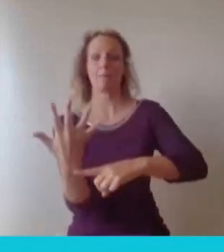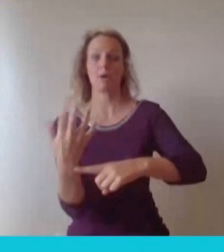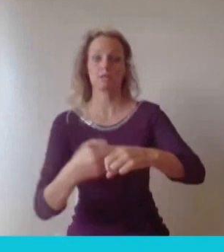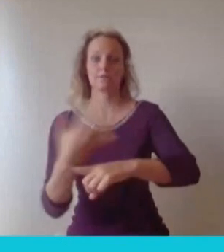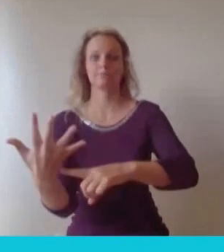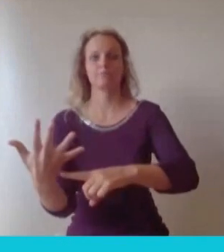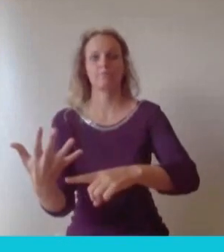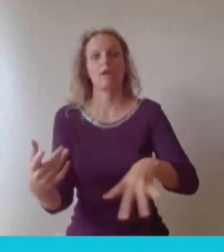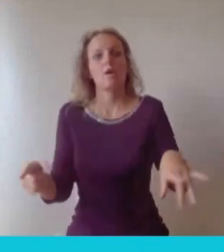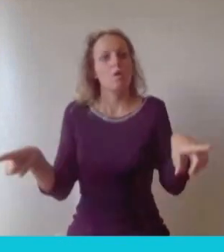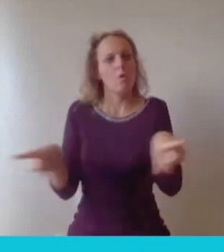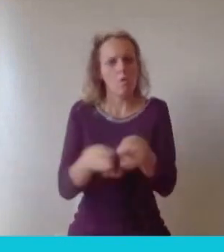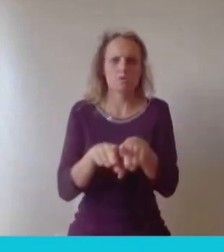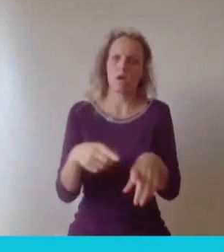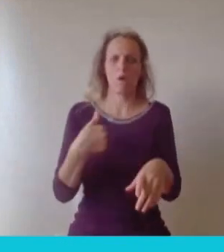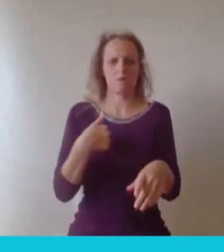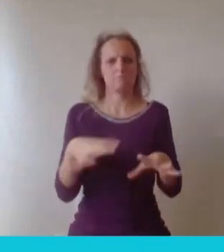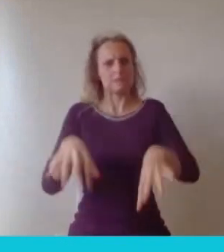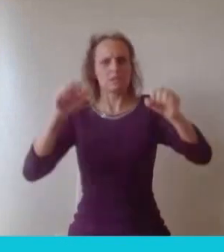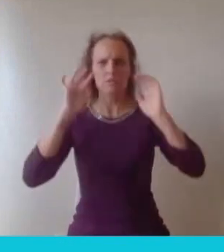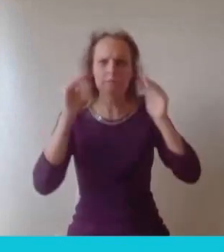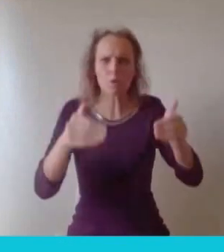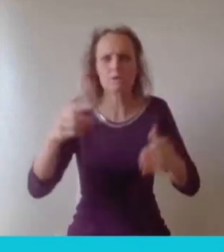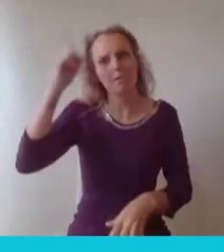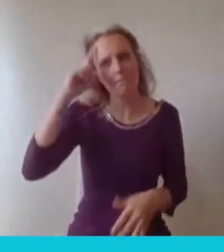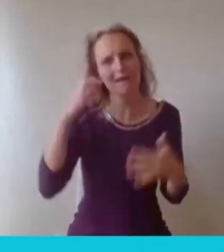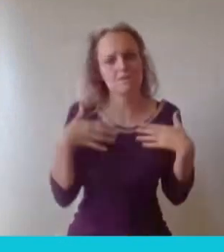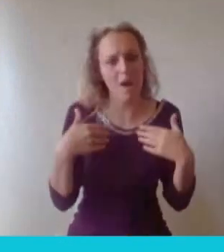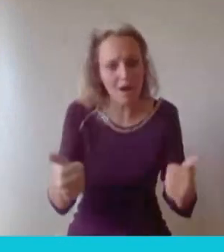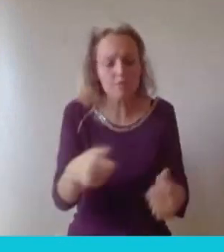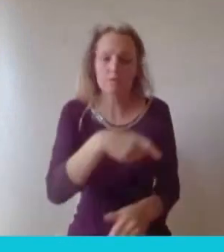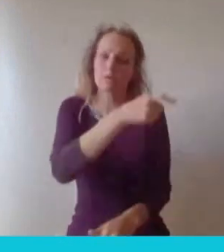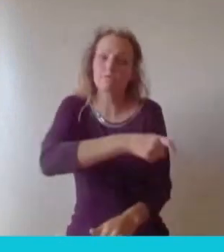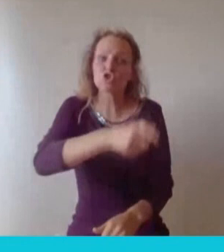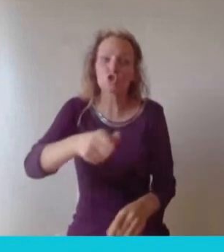and that side of things for students and also for startup founders as well.